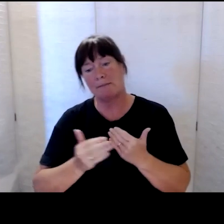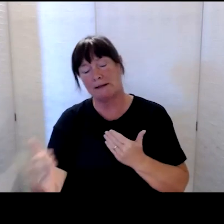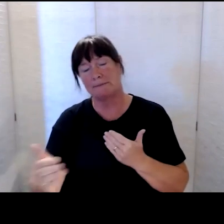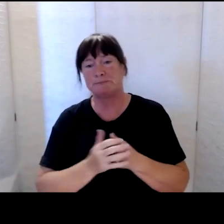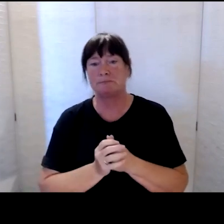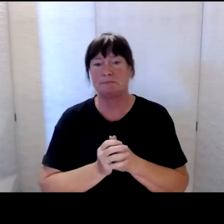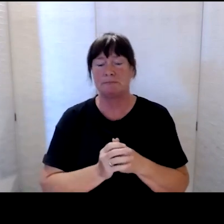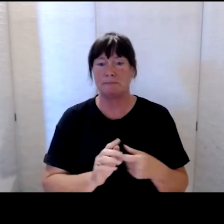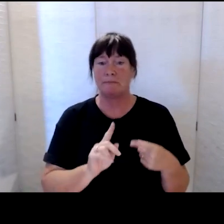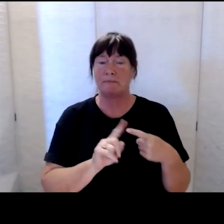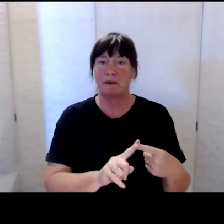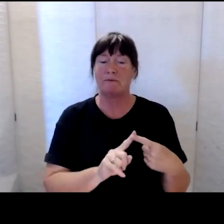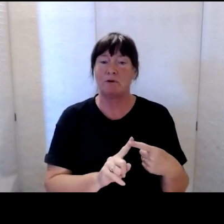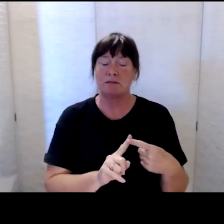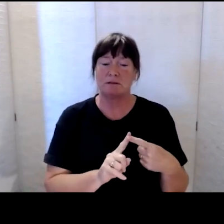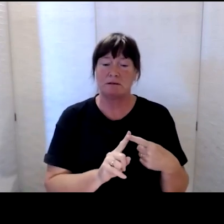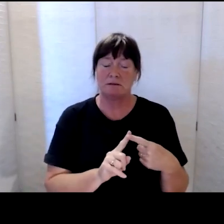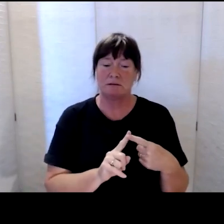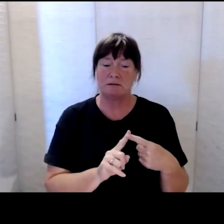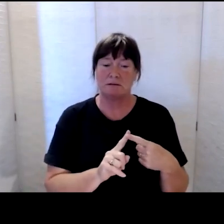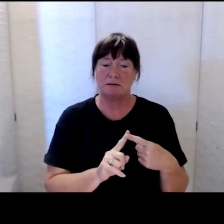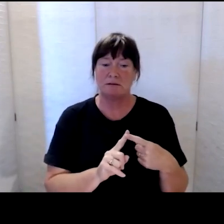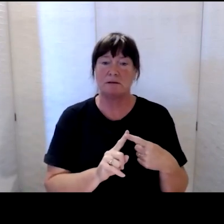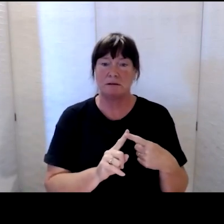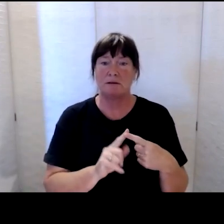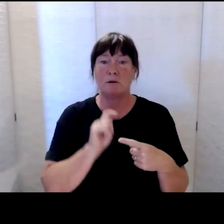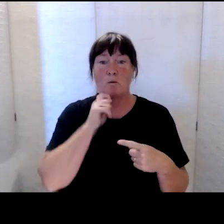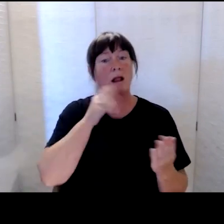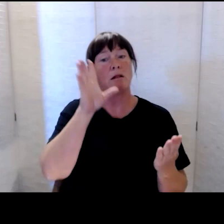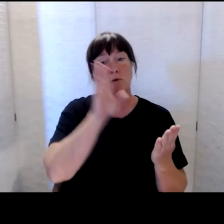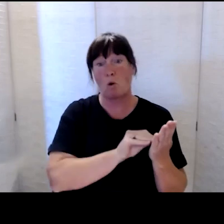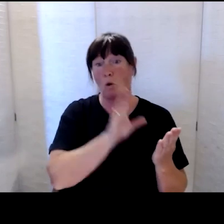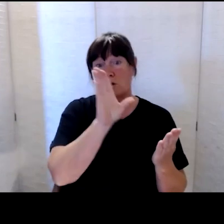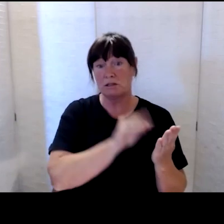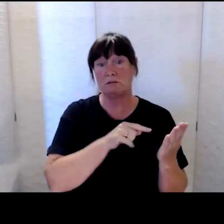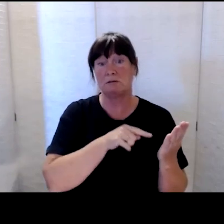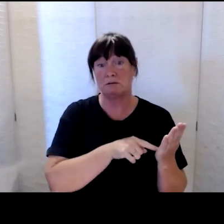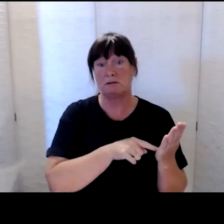The first thing is that we will be recording this and